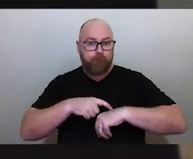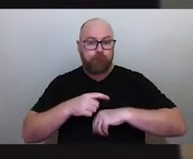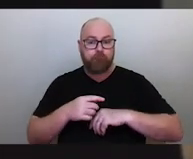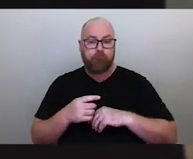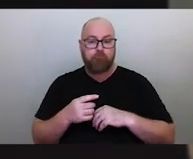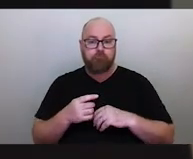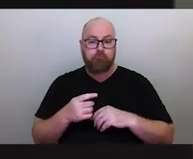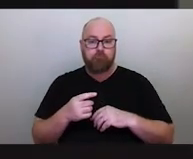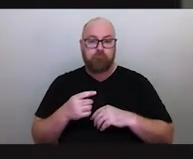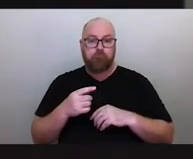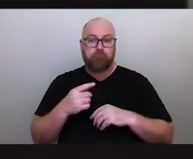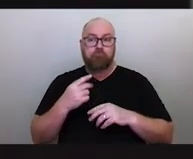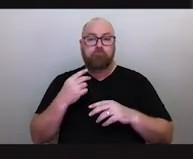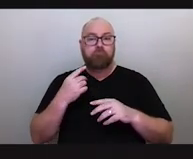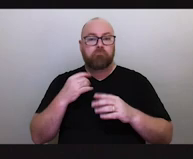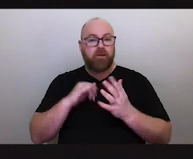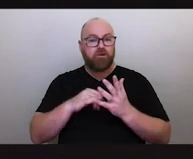sky country is well, it is